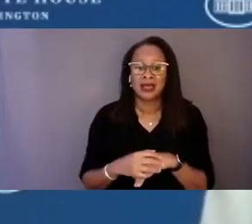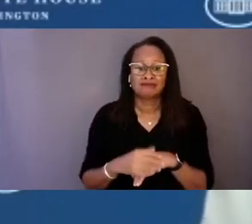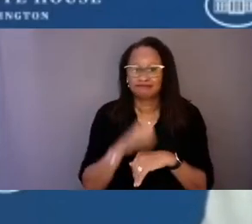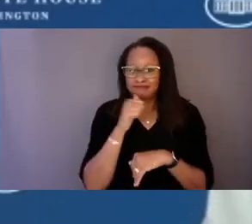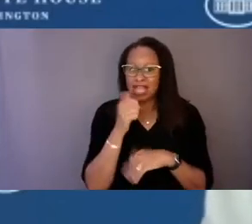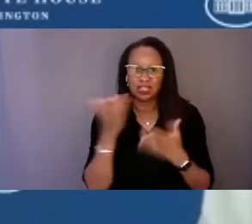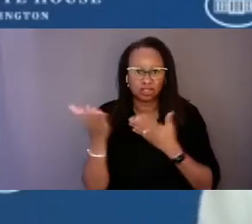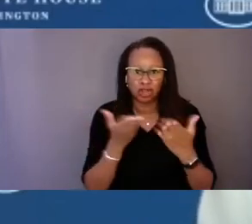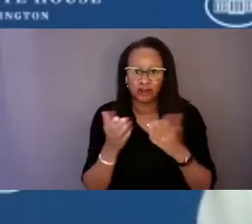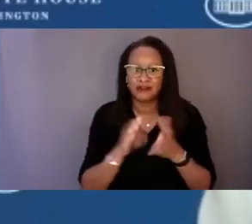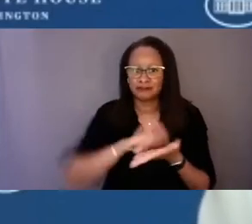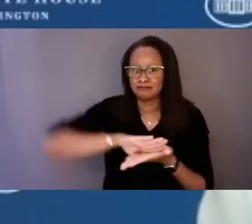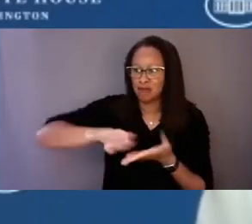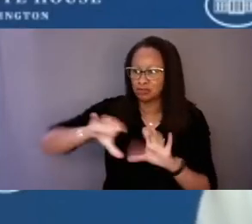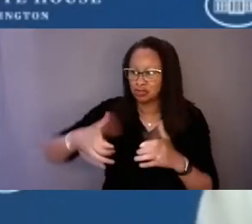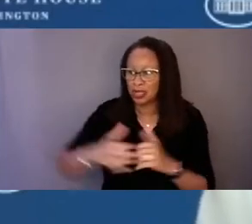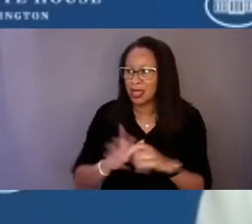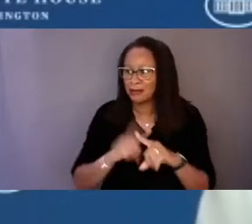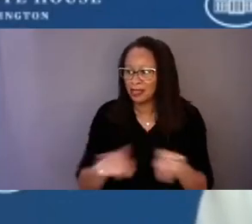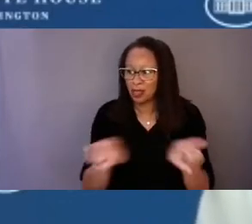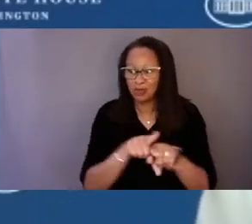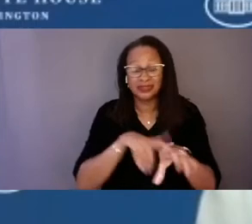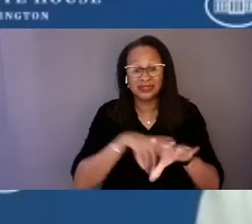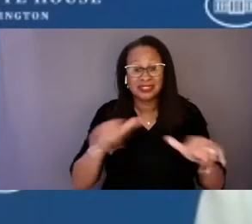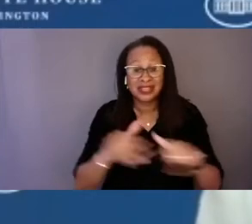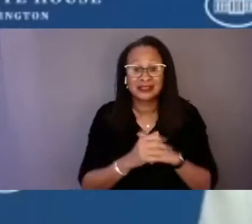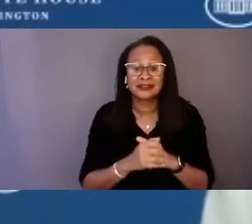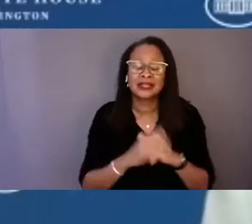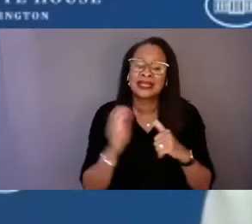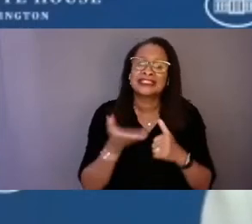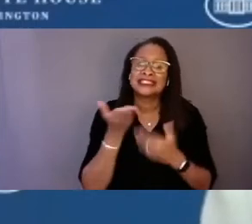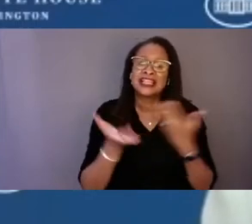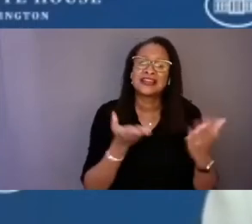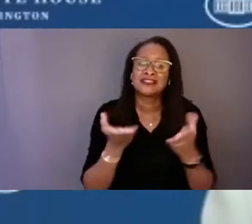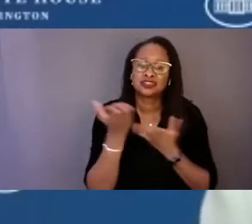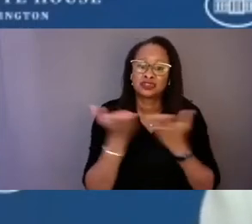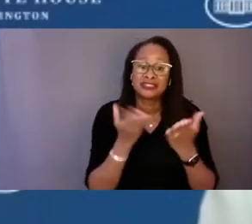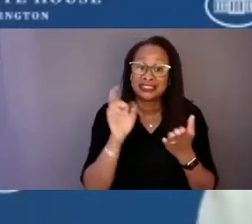but that we are also delivering services that meet their unique needs.